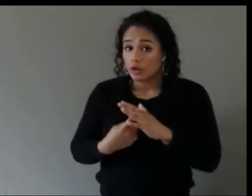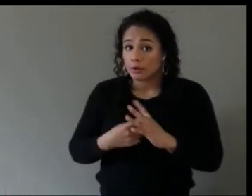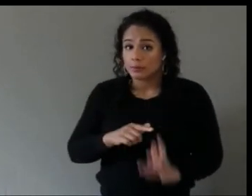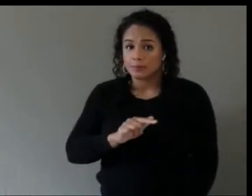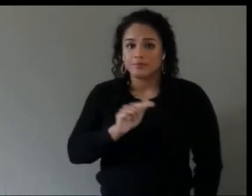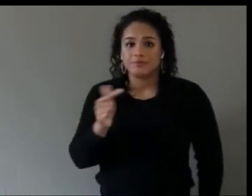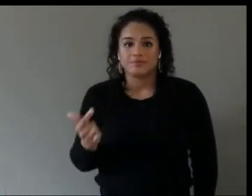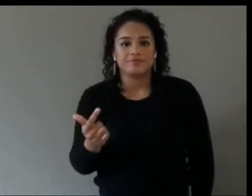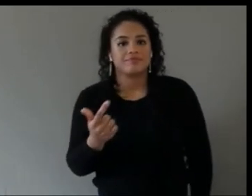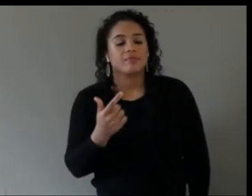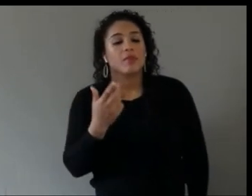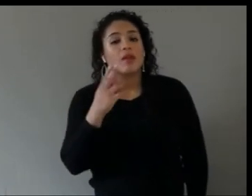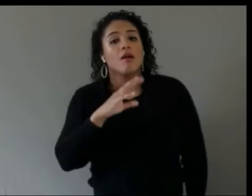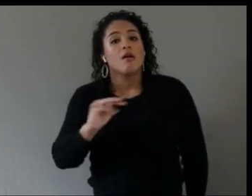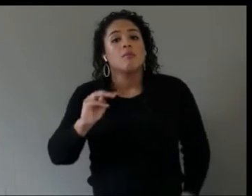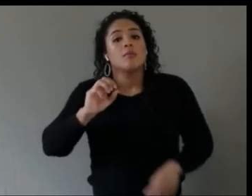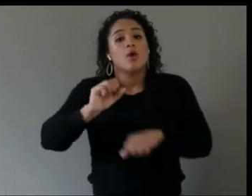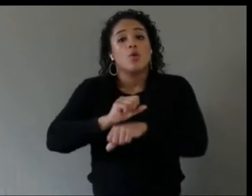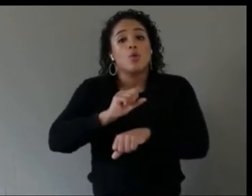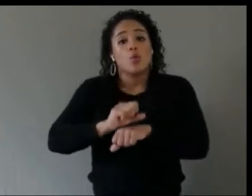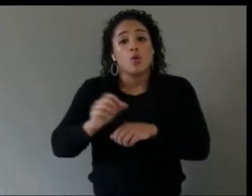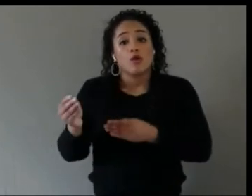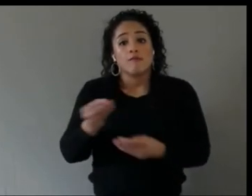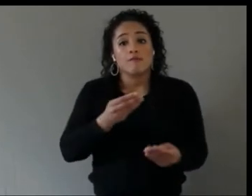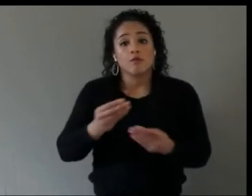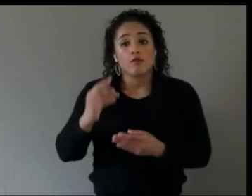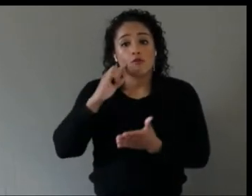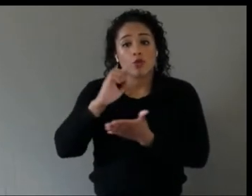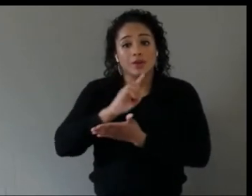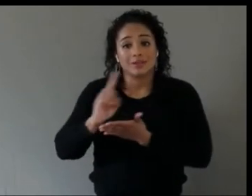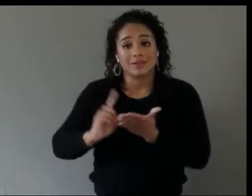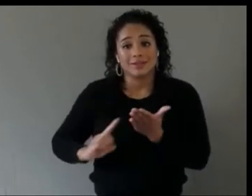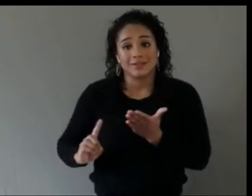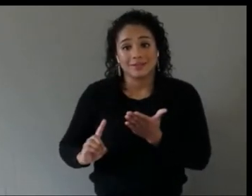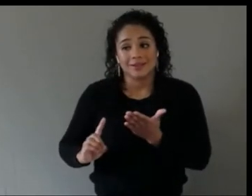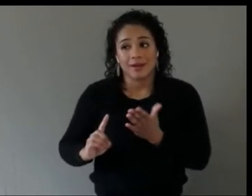Work flow for the design process for XR.